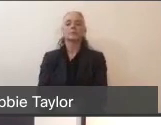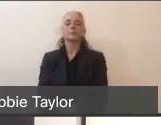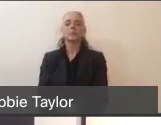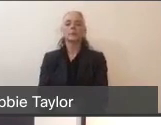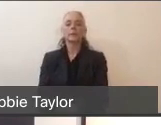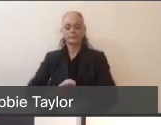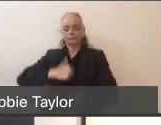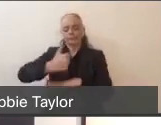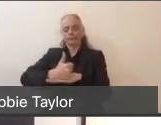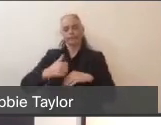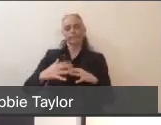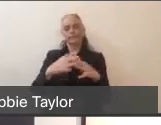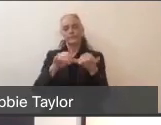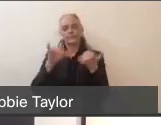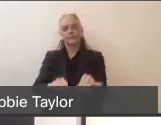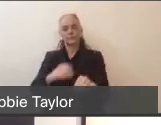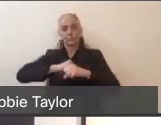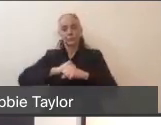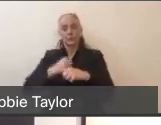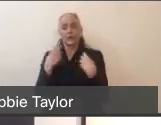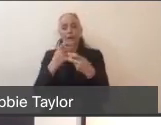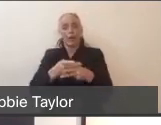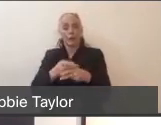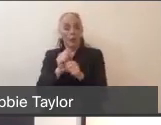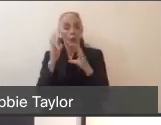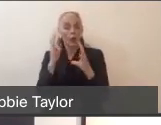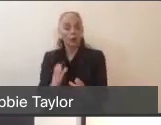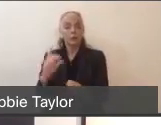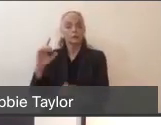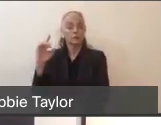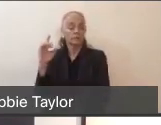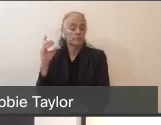to protect our healthcare workers. And this, as you know, is critically important